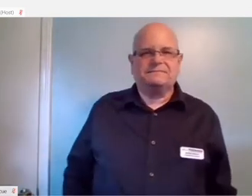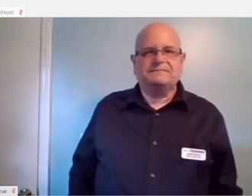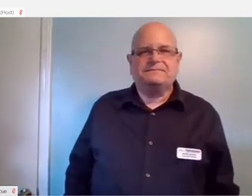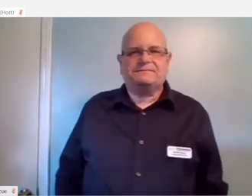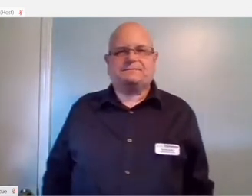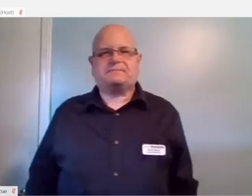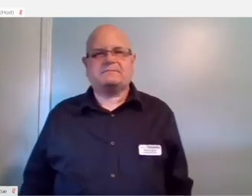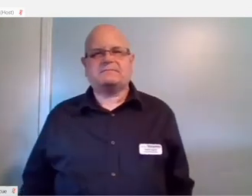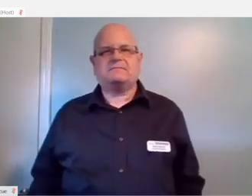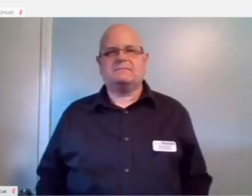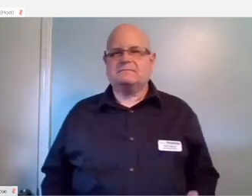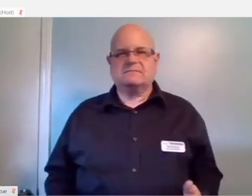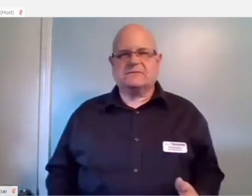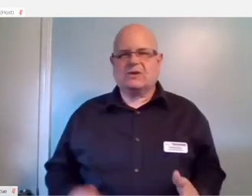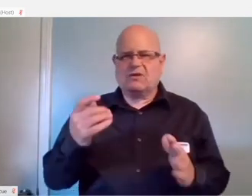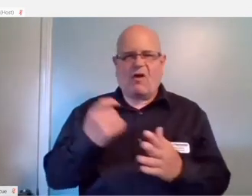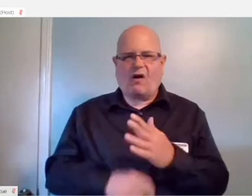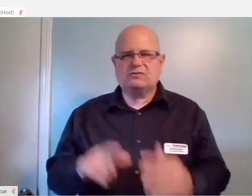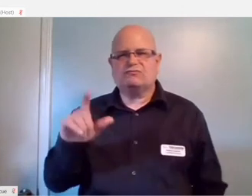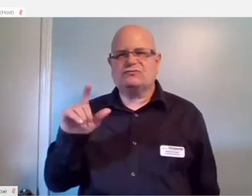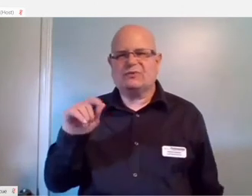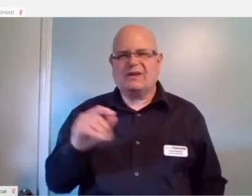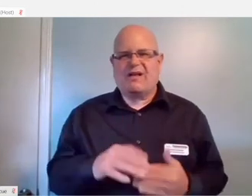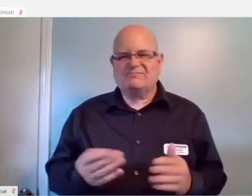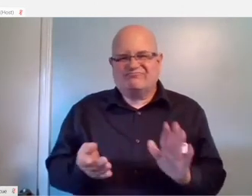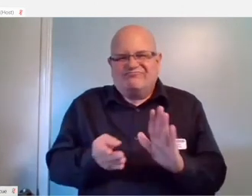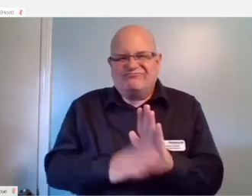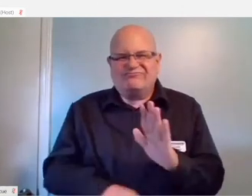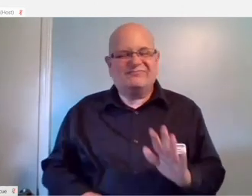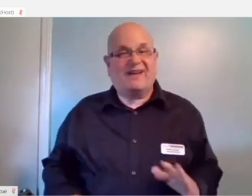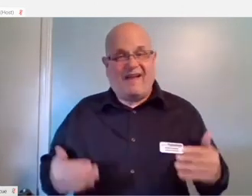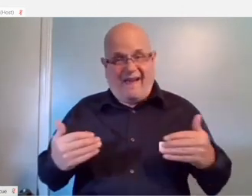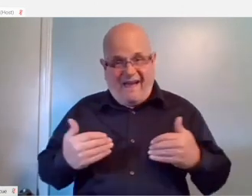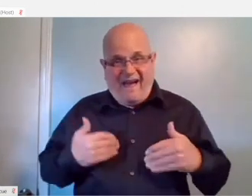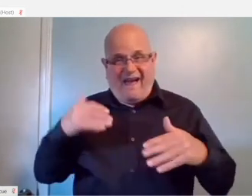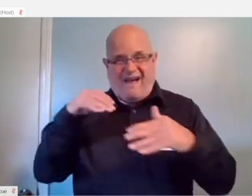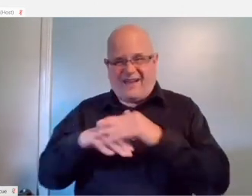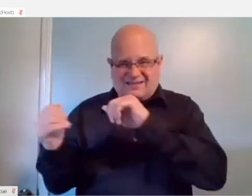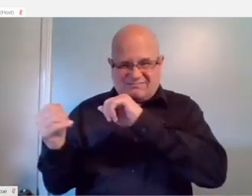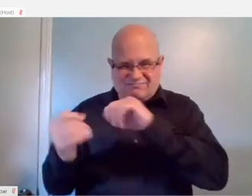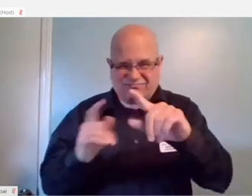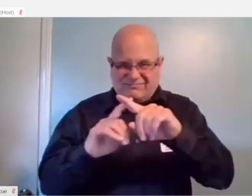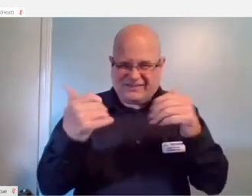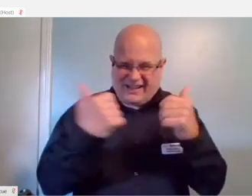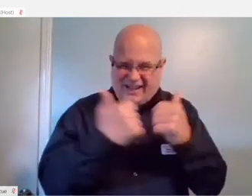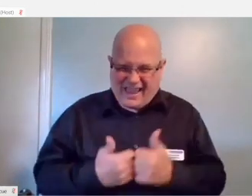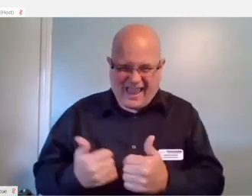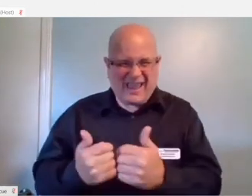And then it's only $20. So really the ability to have access to all of those different games is available for